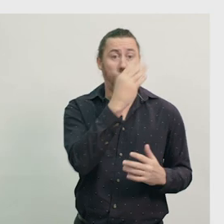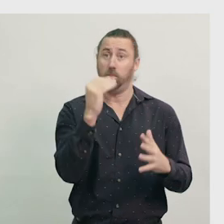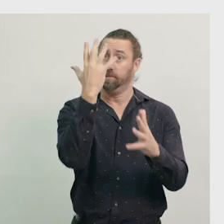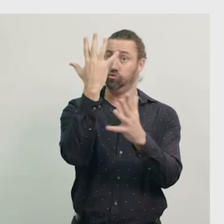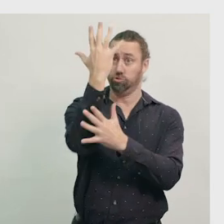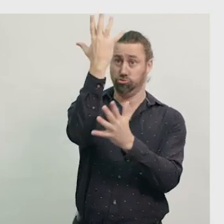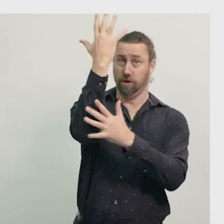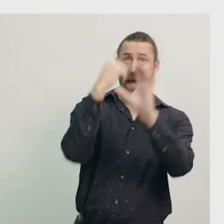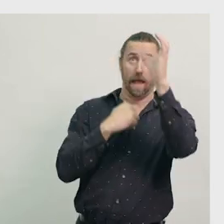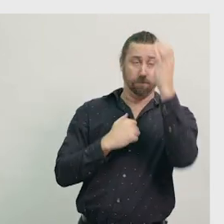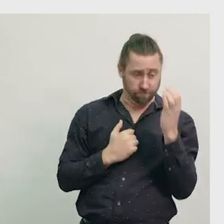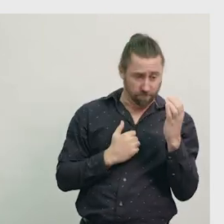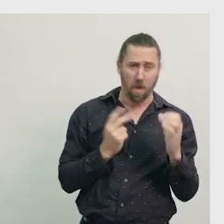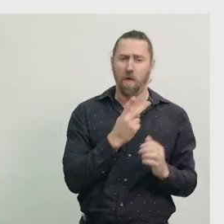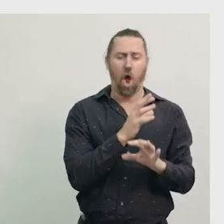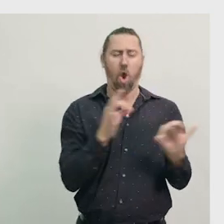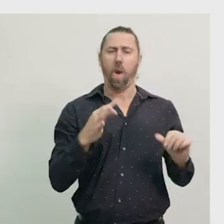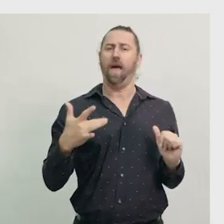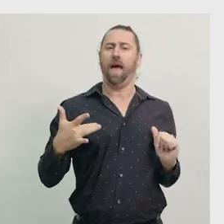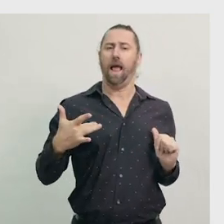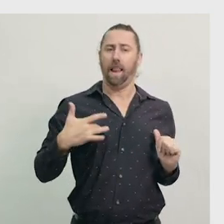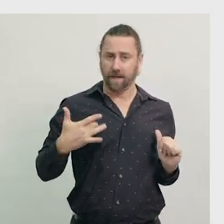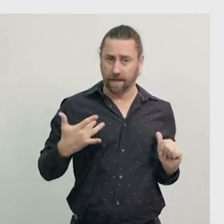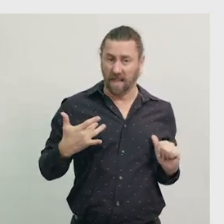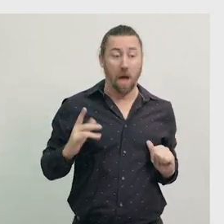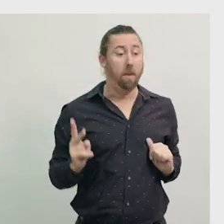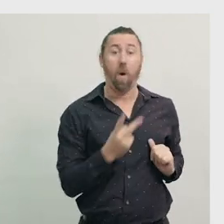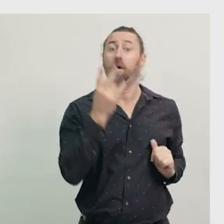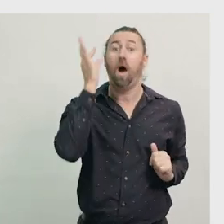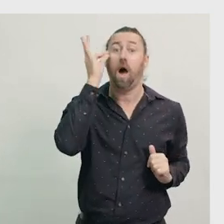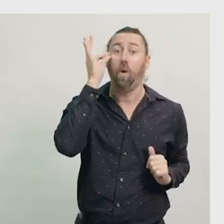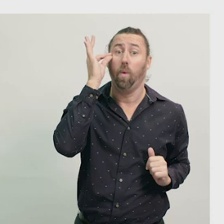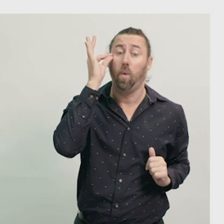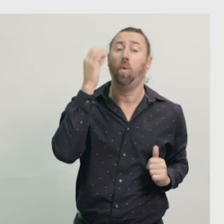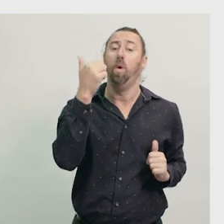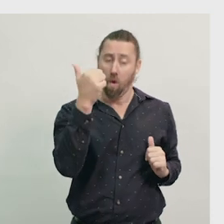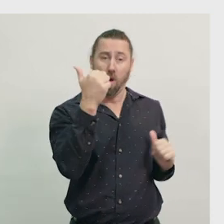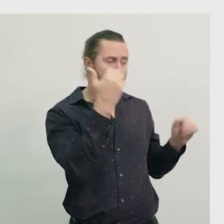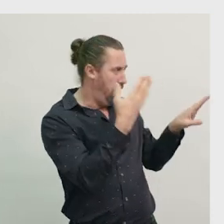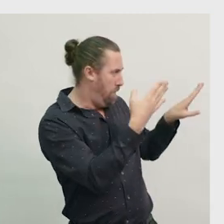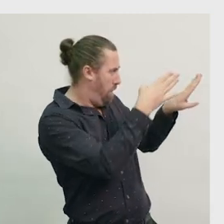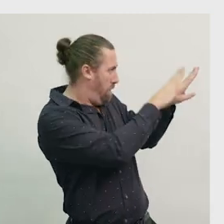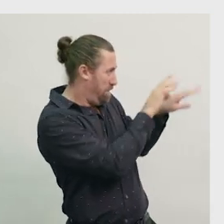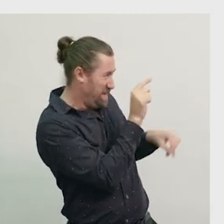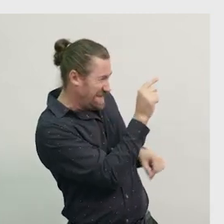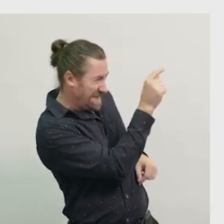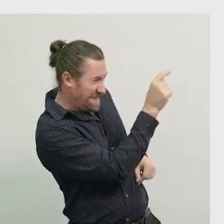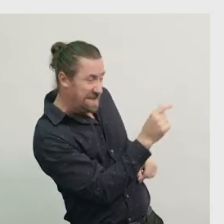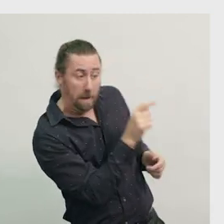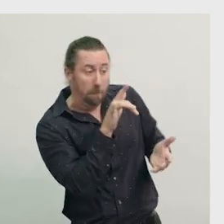and they are now non-living things, and they're both yellow. So these can go in the overlapping section of the diagram.